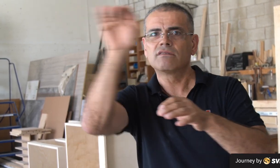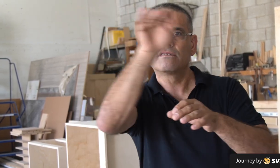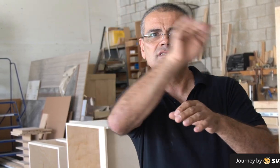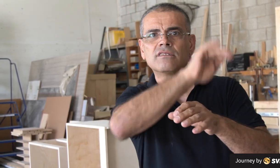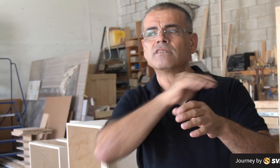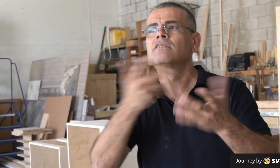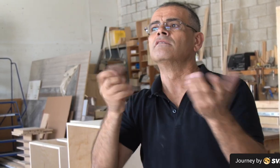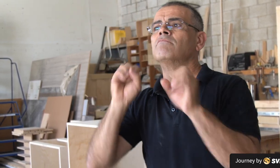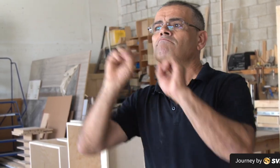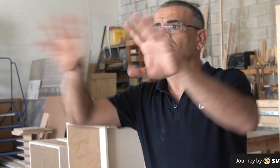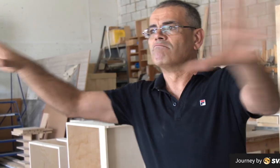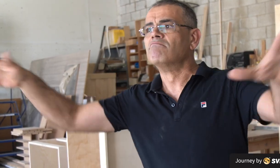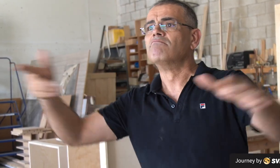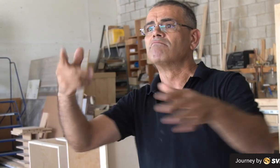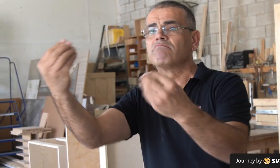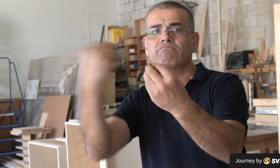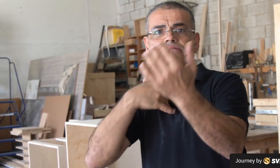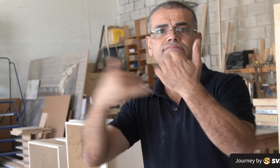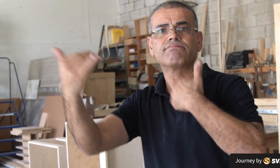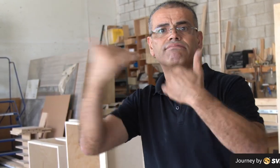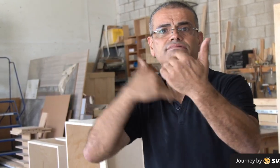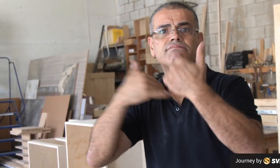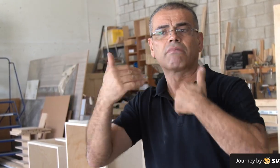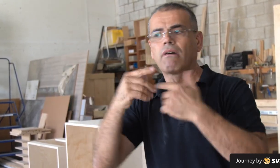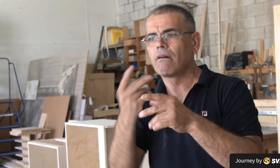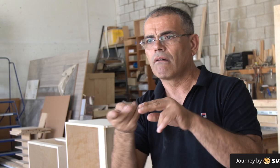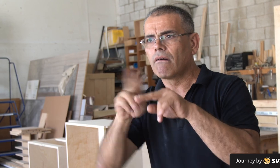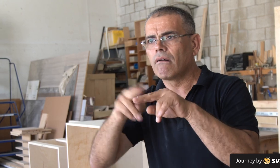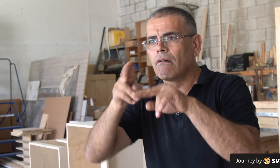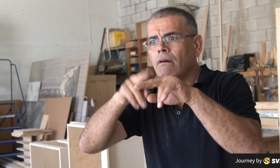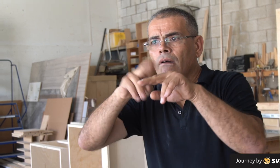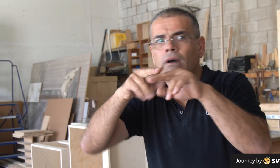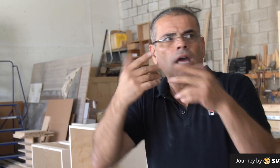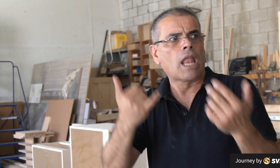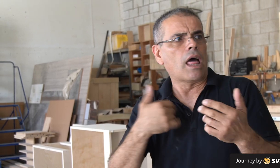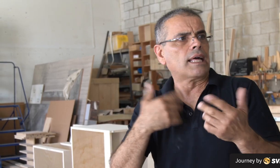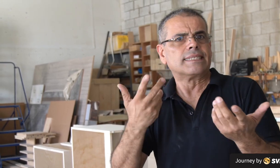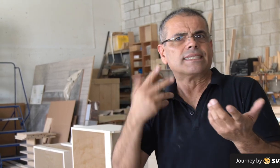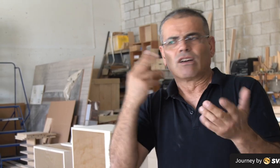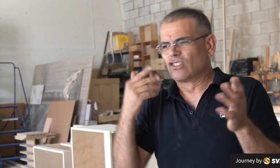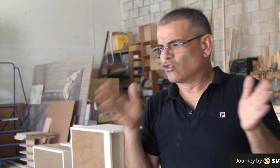and helped spread the word. Our client list increased and I